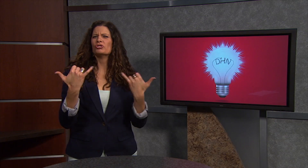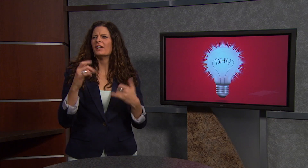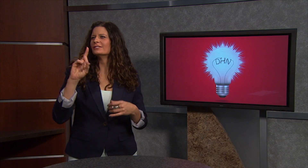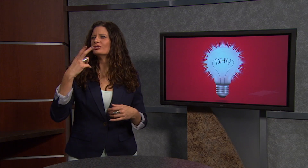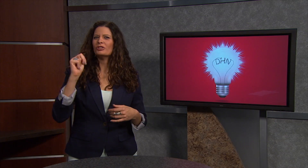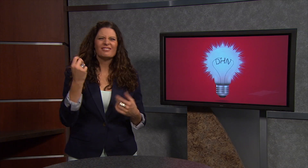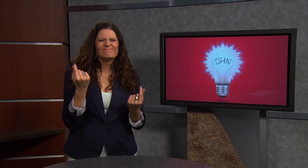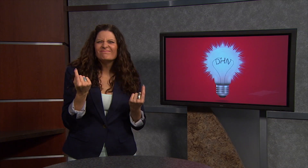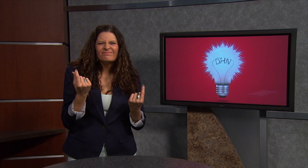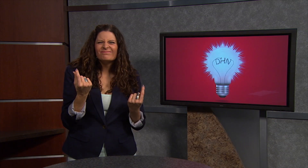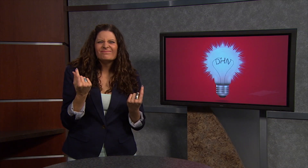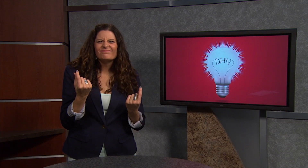Coming up on DHN